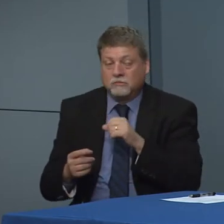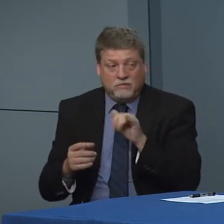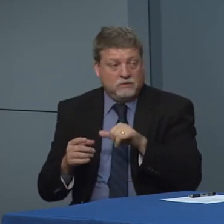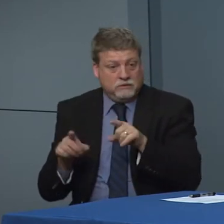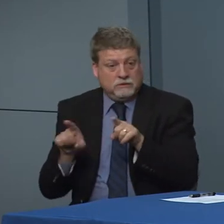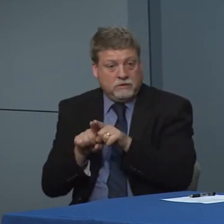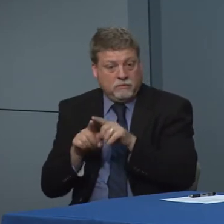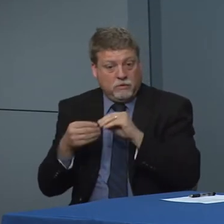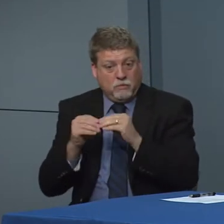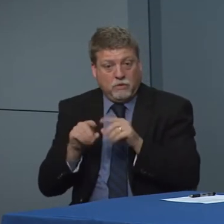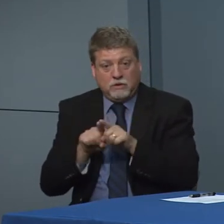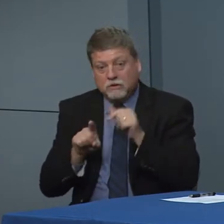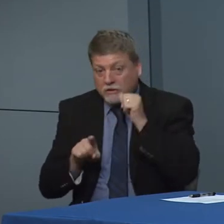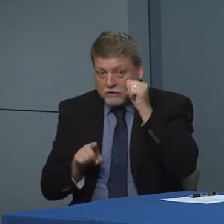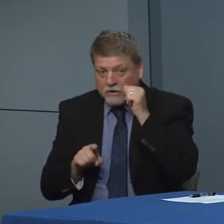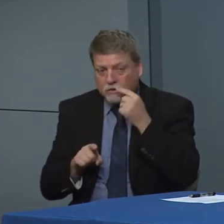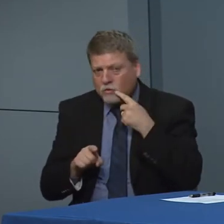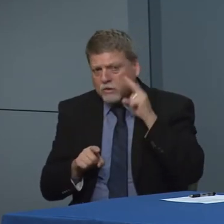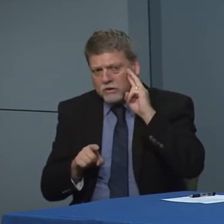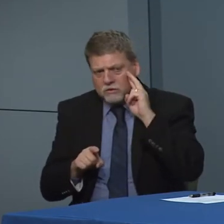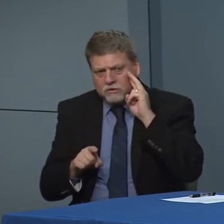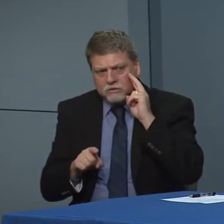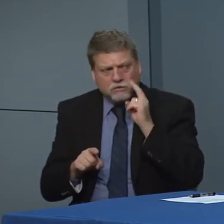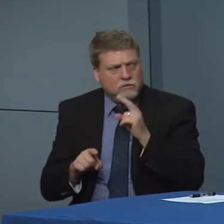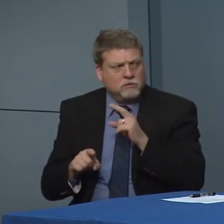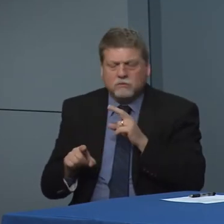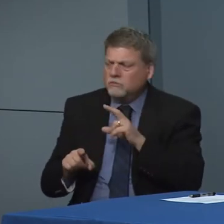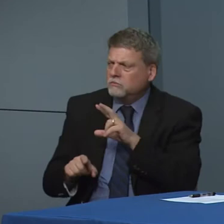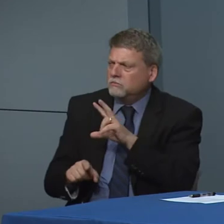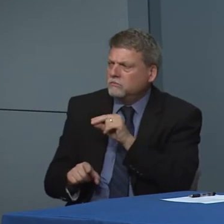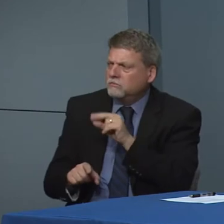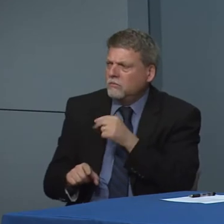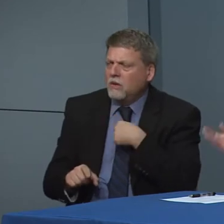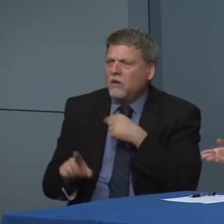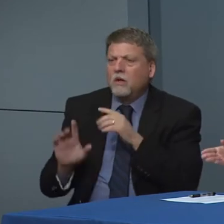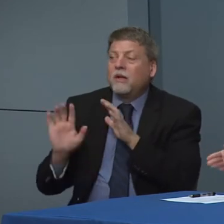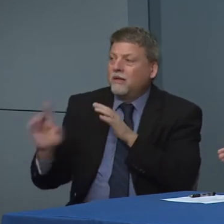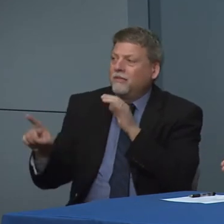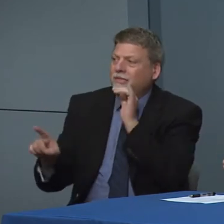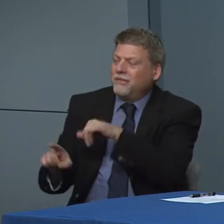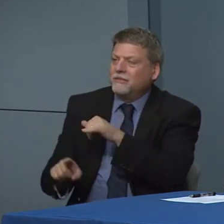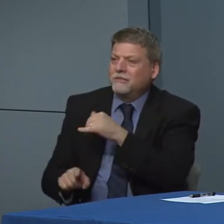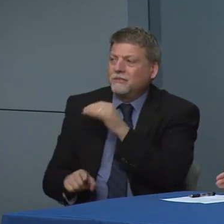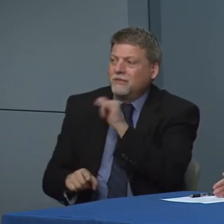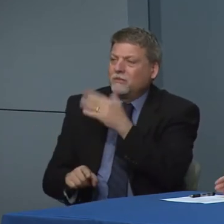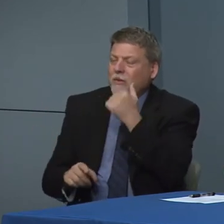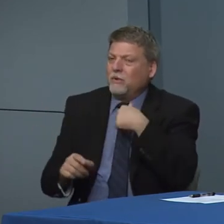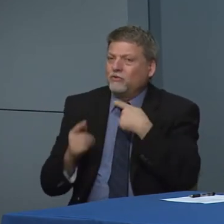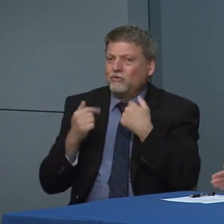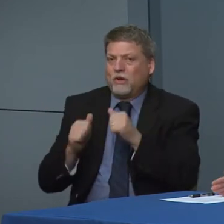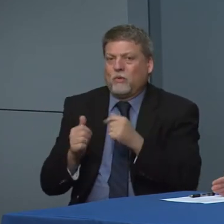So same as yesterday and the day for America spent the See this is why we were trying to do this once a day